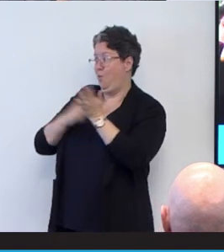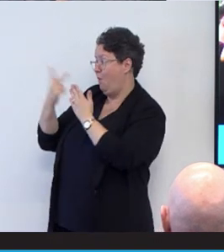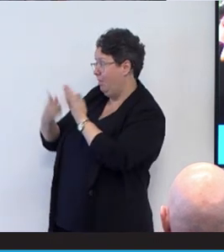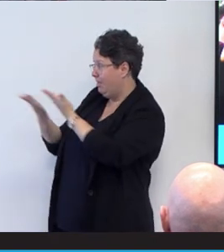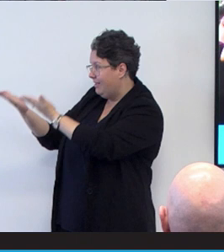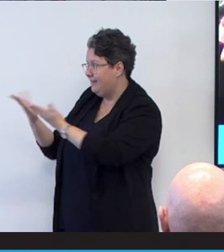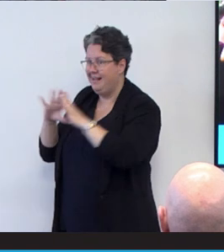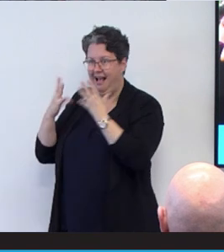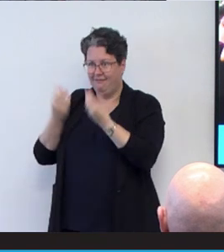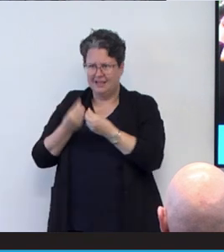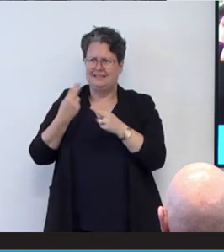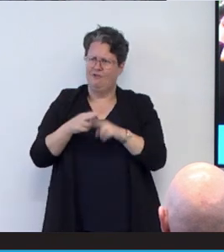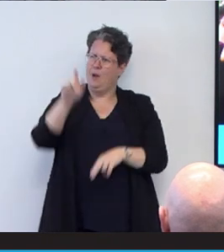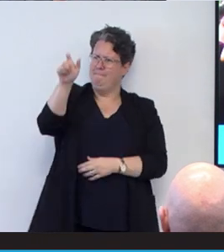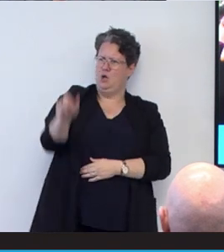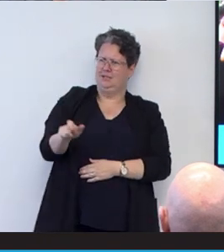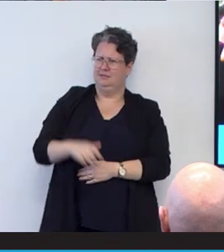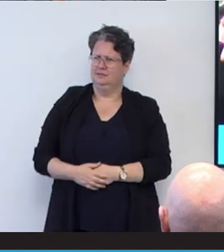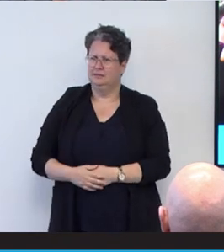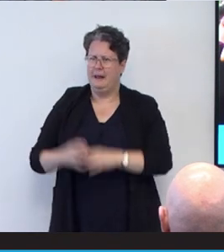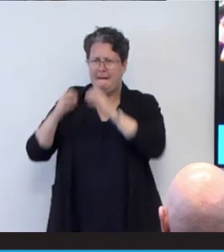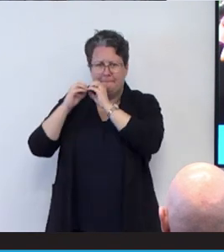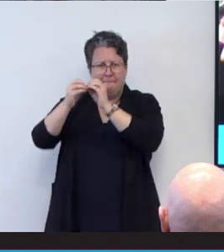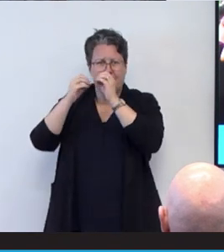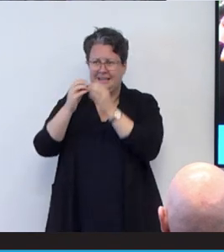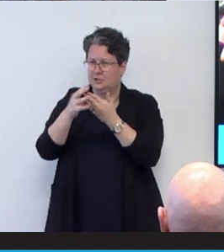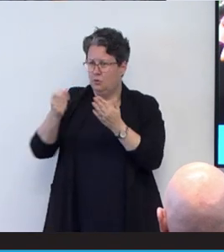is for the benefit of a person, billions of dollars in investment, the NDIS, Medicare.